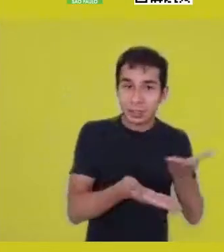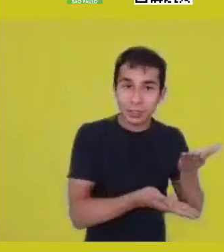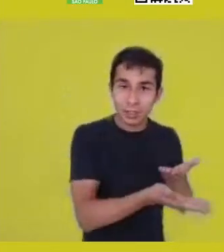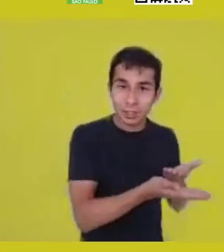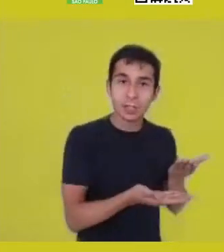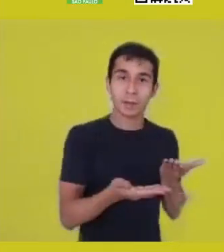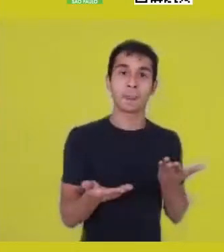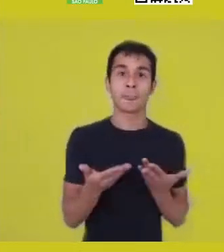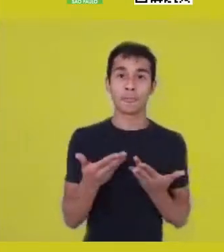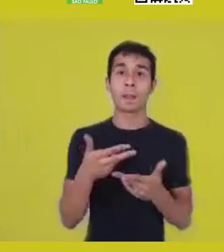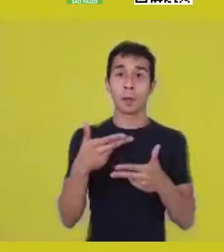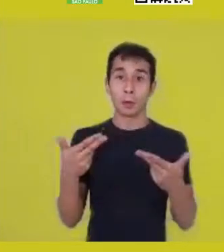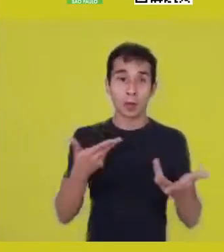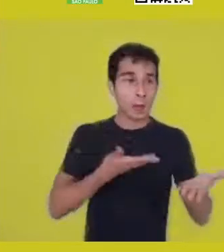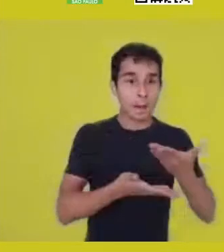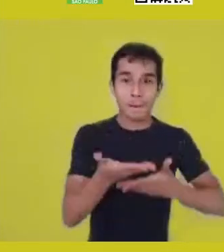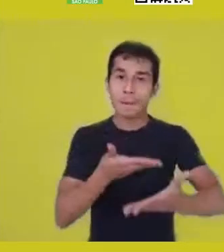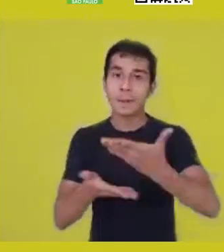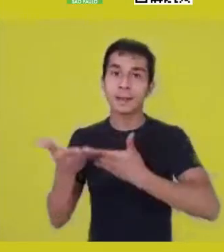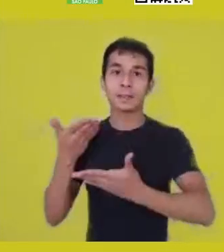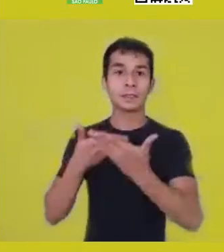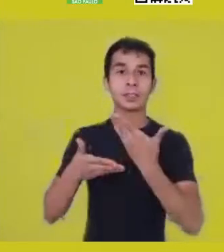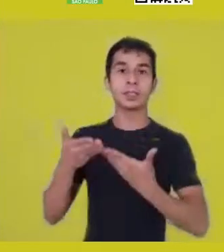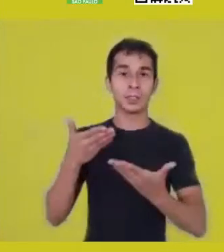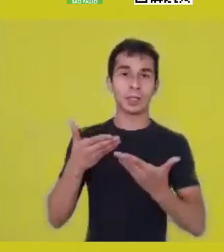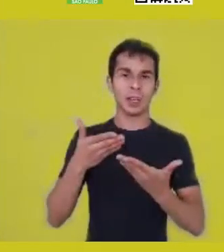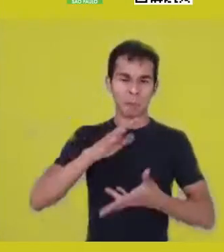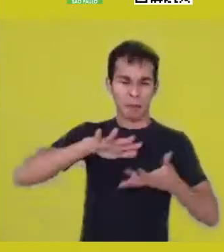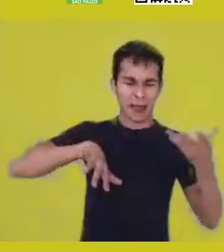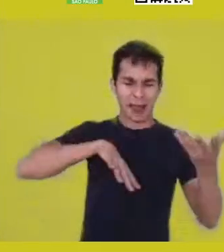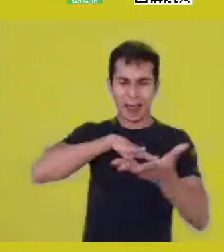to avoid the chaos of Ma’at.